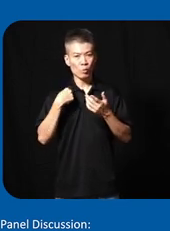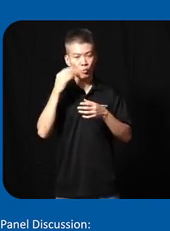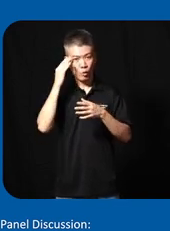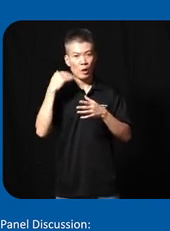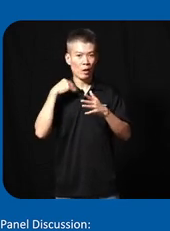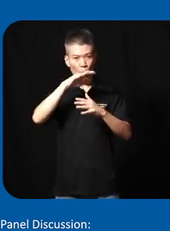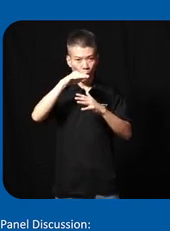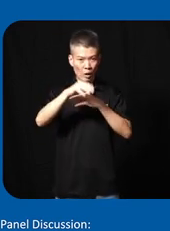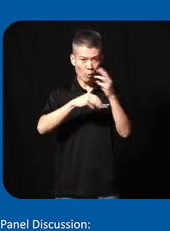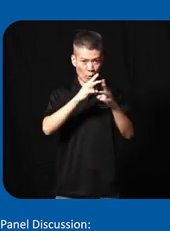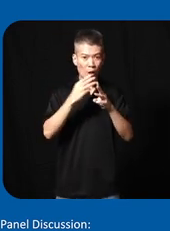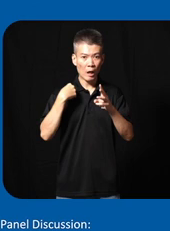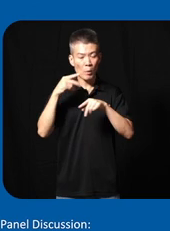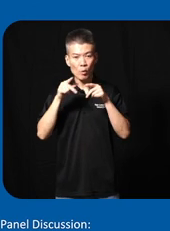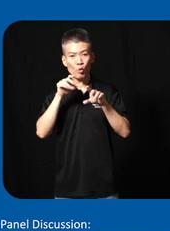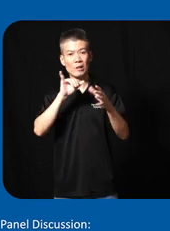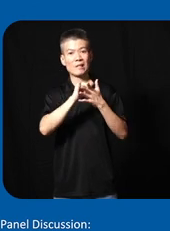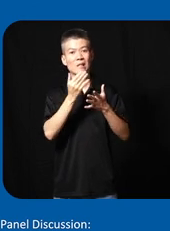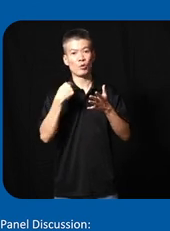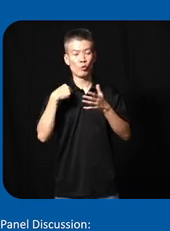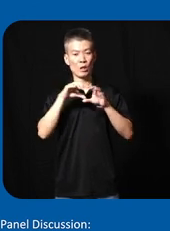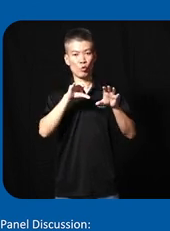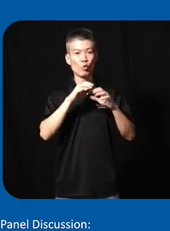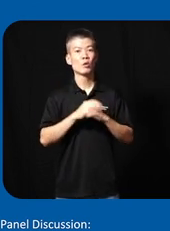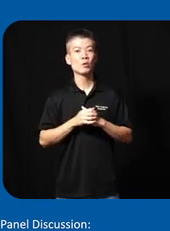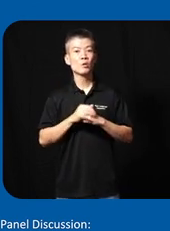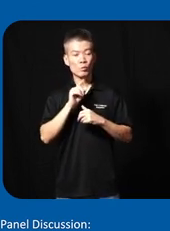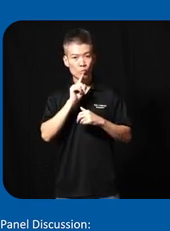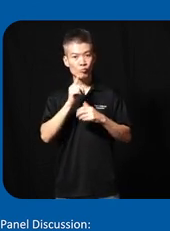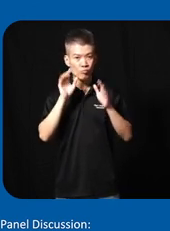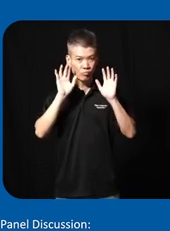there all over the world there are people who are doing the things that we do it's great to actually